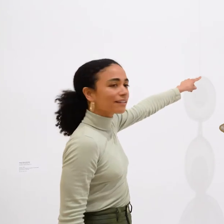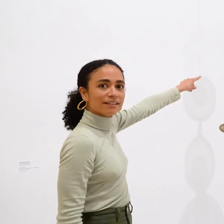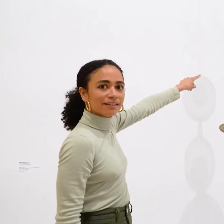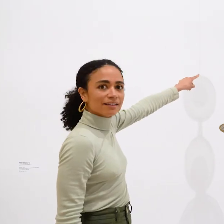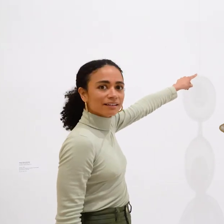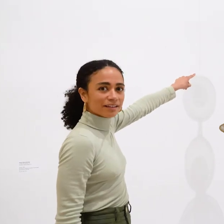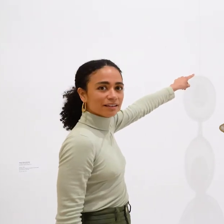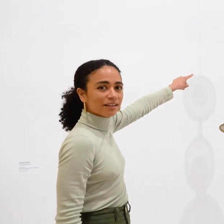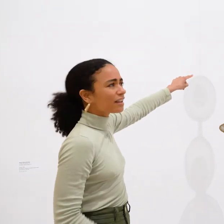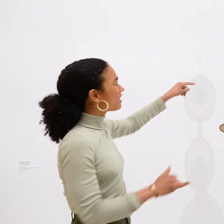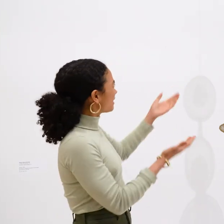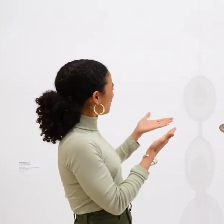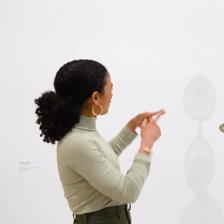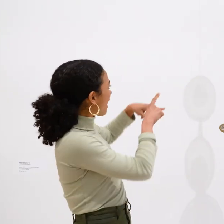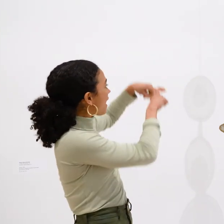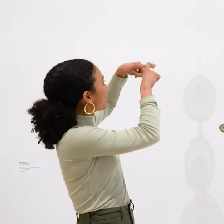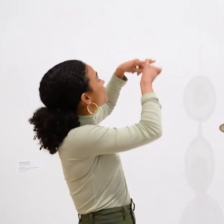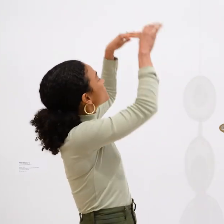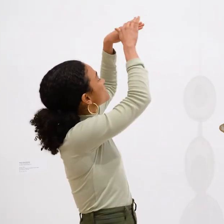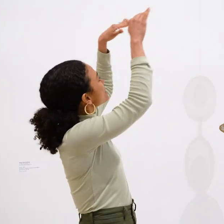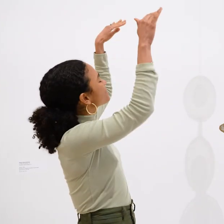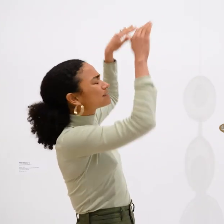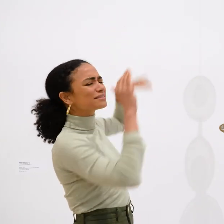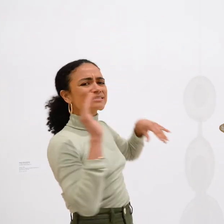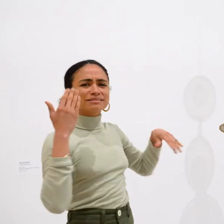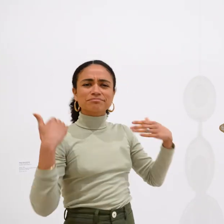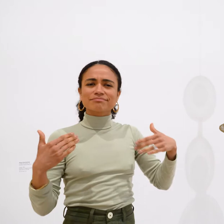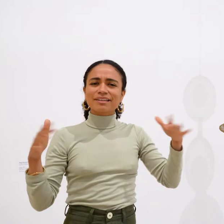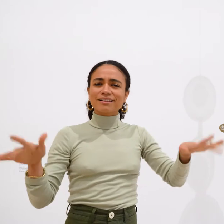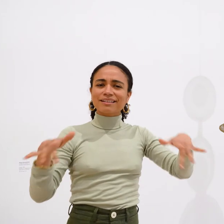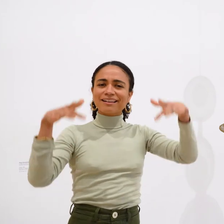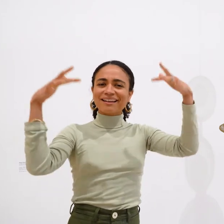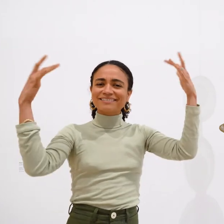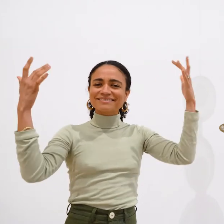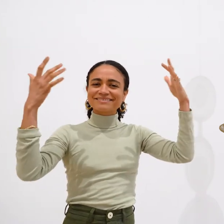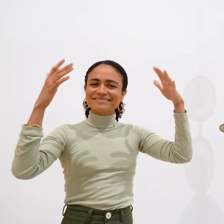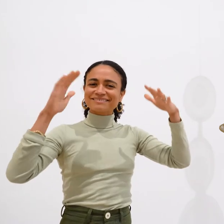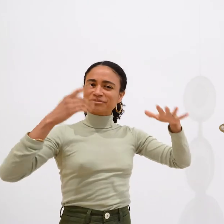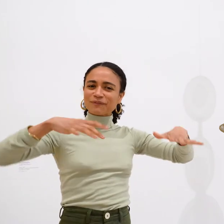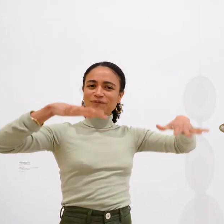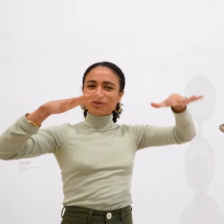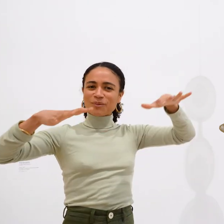The work hangs from the ceiling, giving it an appearance of weightlessness, as if it is floating.